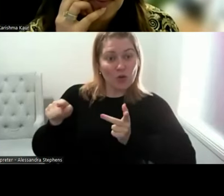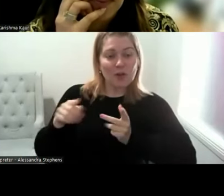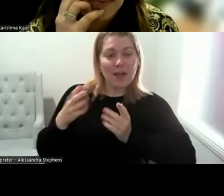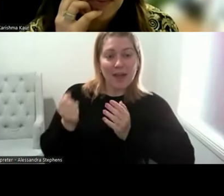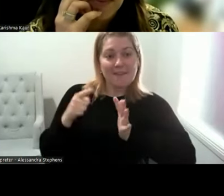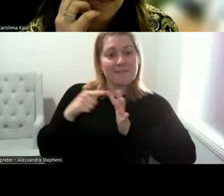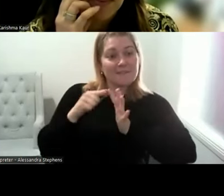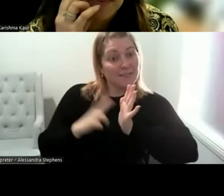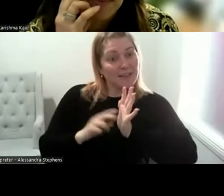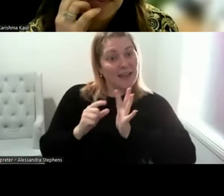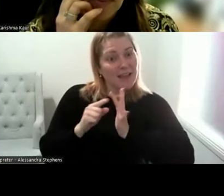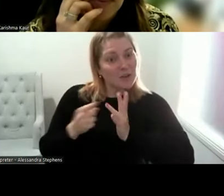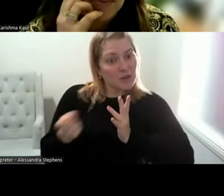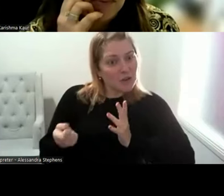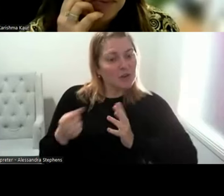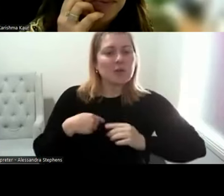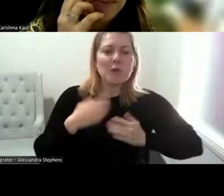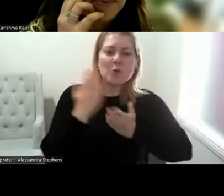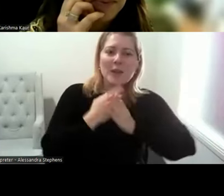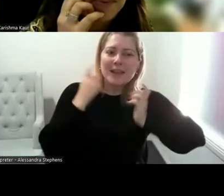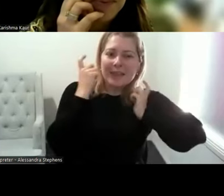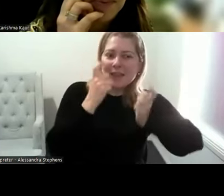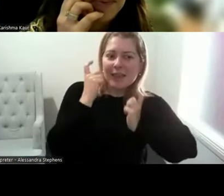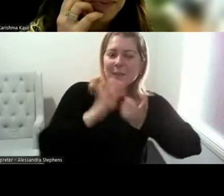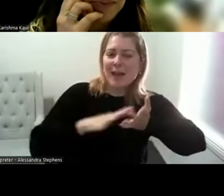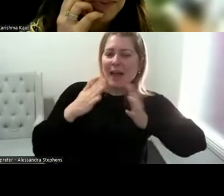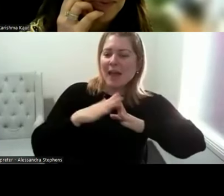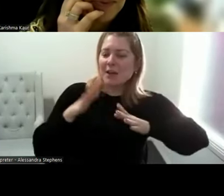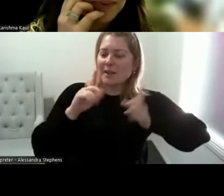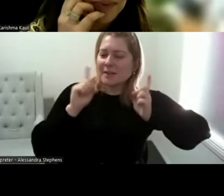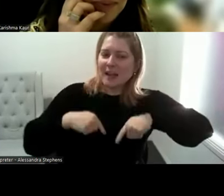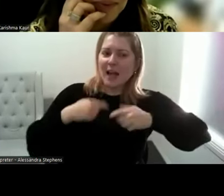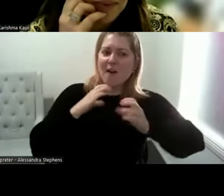So really thinking about how do you, how do we get conversations about pleasure and sexual pleasure?